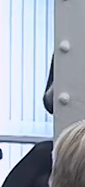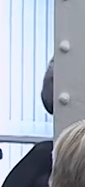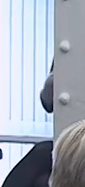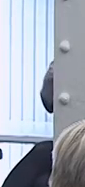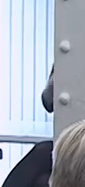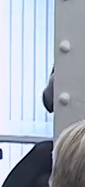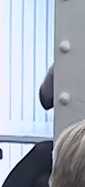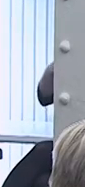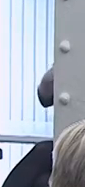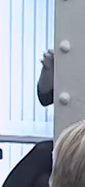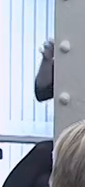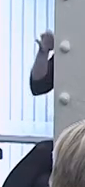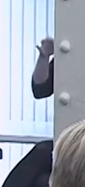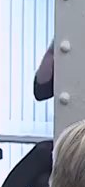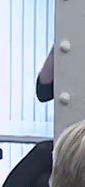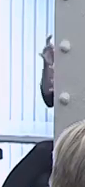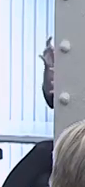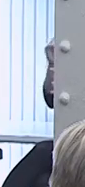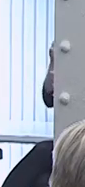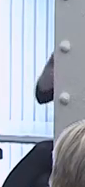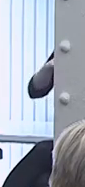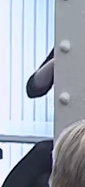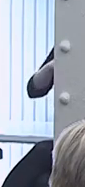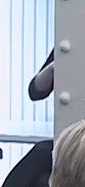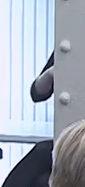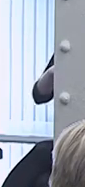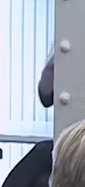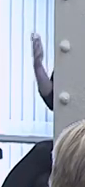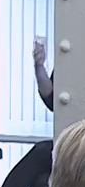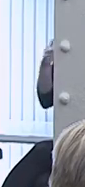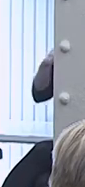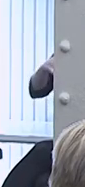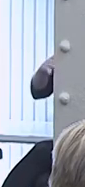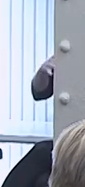sometimes called obsessions, where something will matter to them.